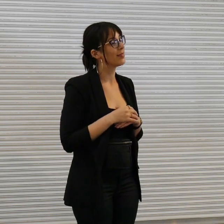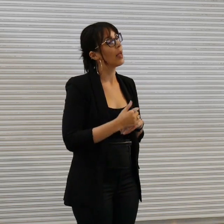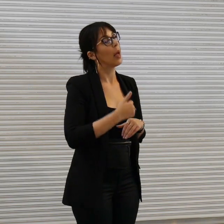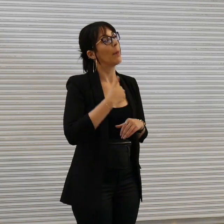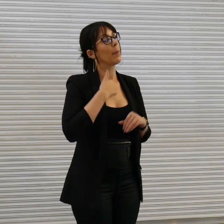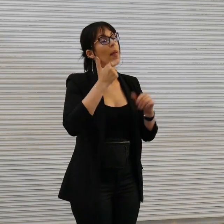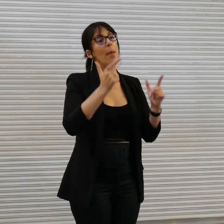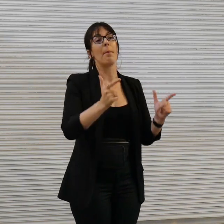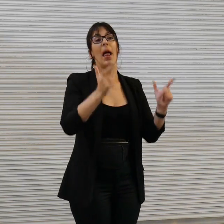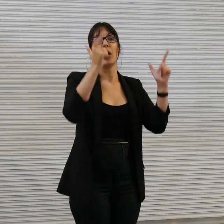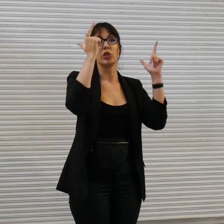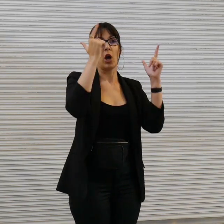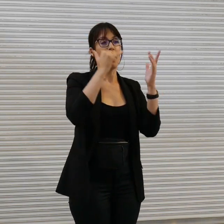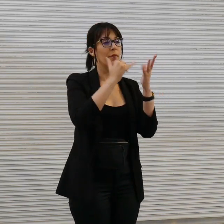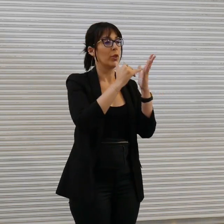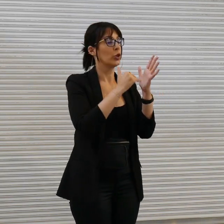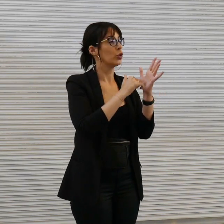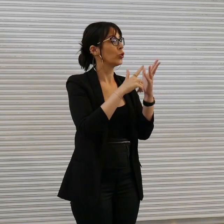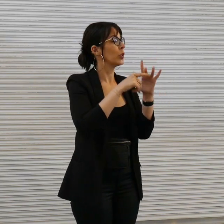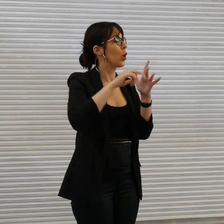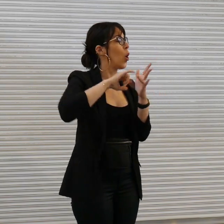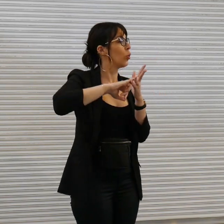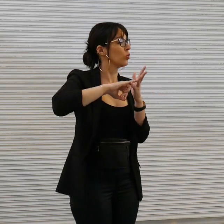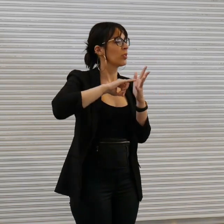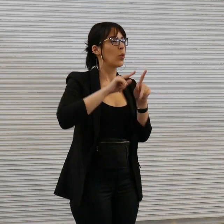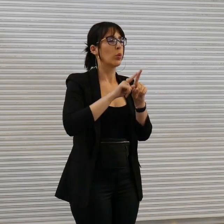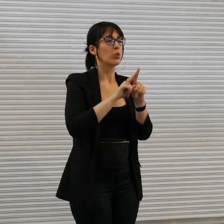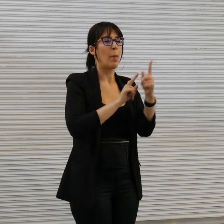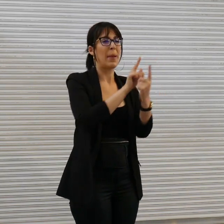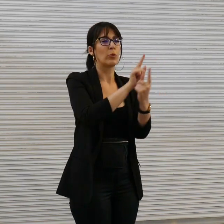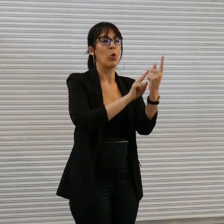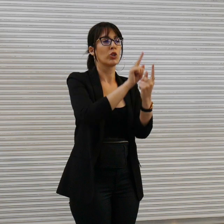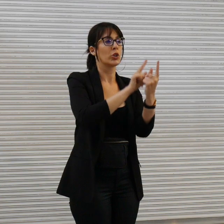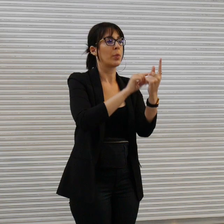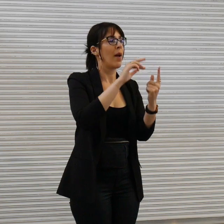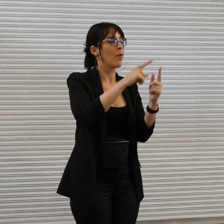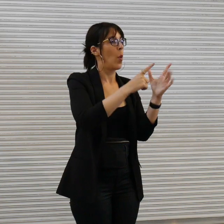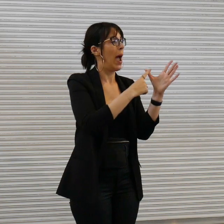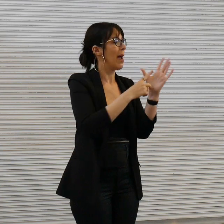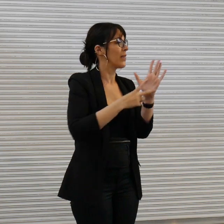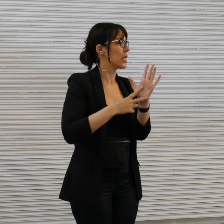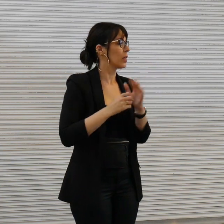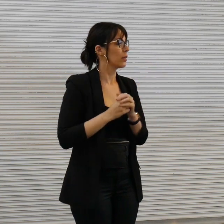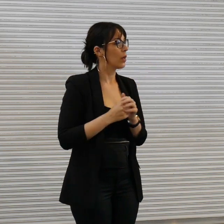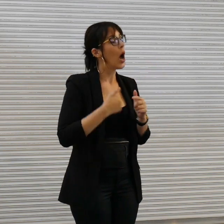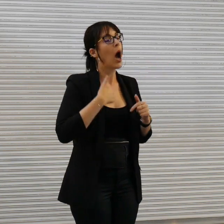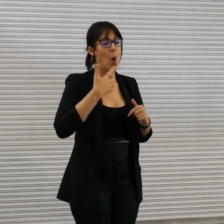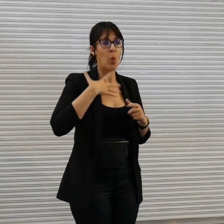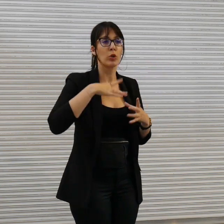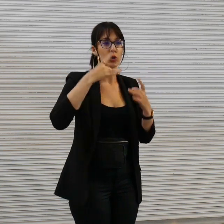studios and mentorships at Arts Access Victoria um I pay respects to the traditional custodians